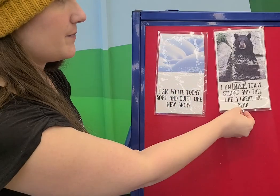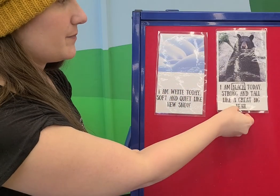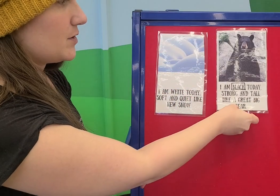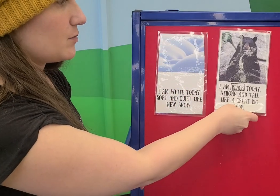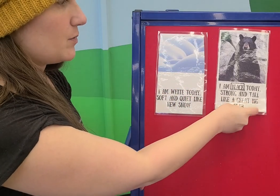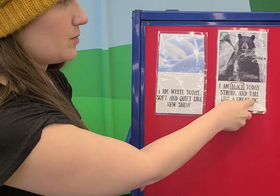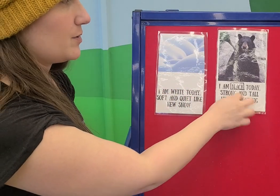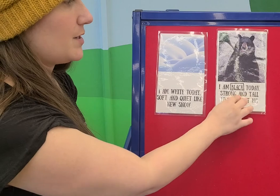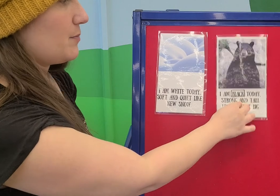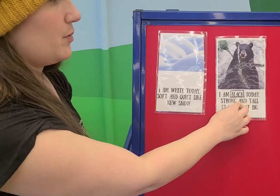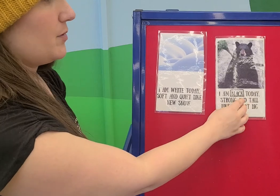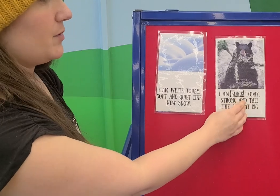This one won't stay put will it?